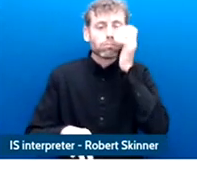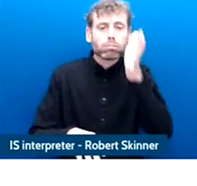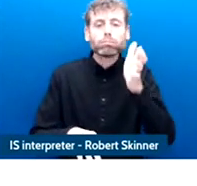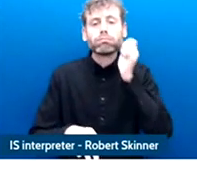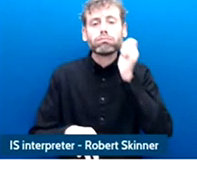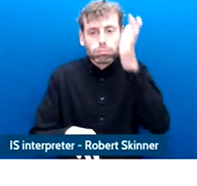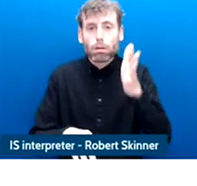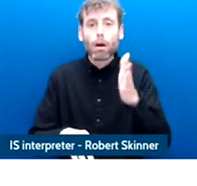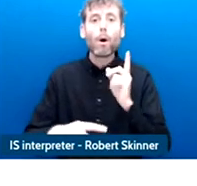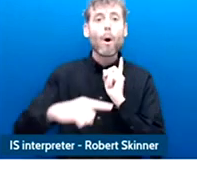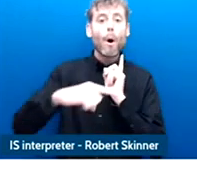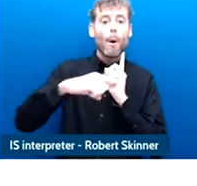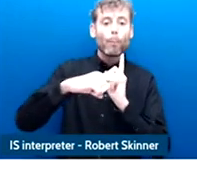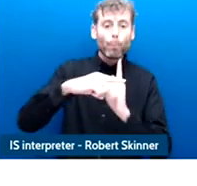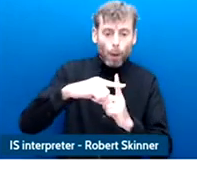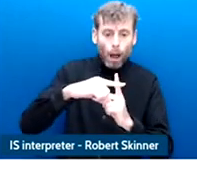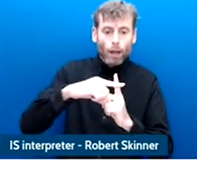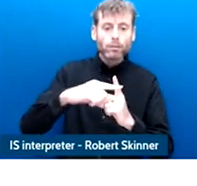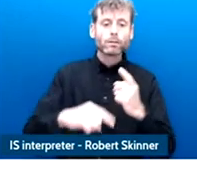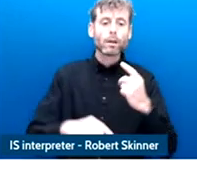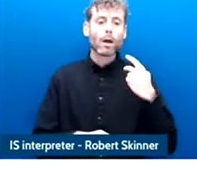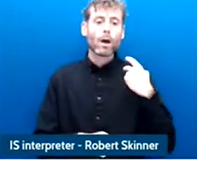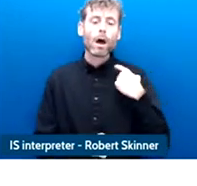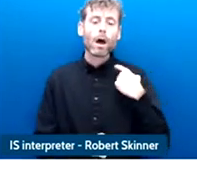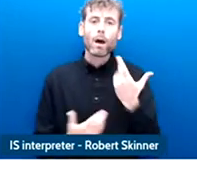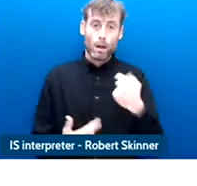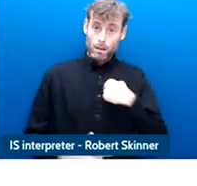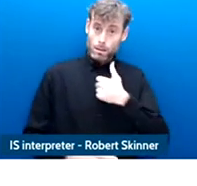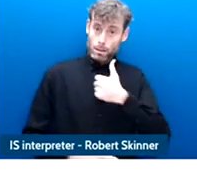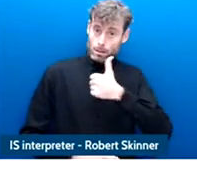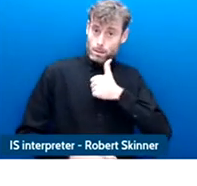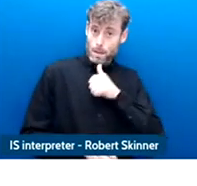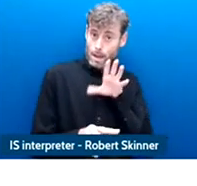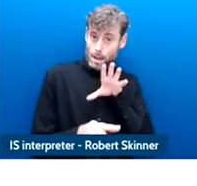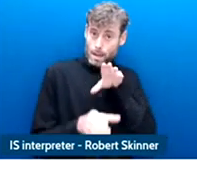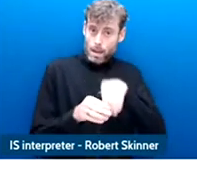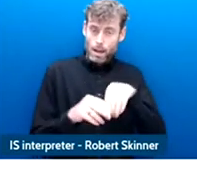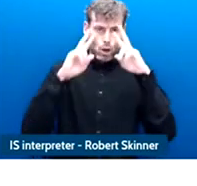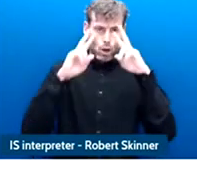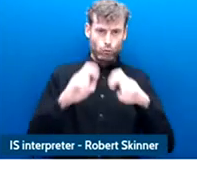project in which I would write down all of those instances in which in my life in